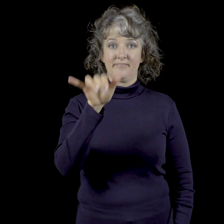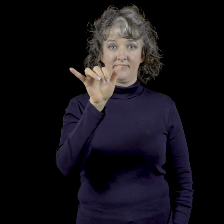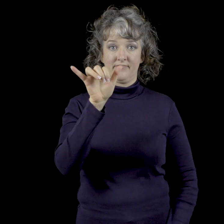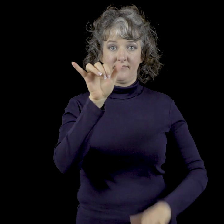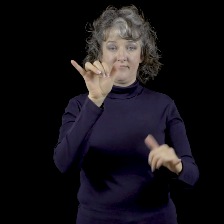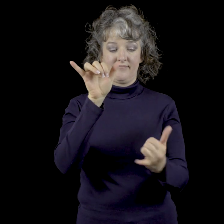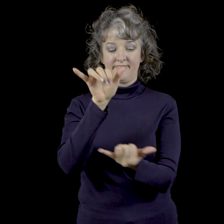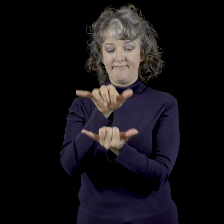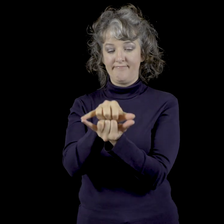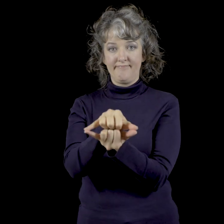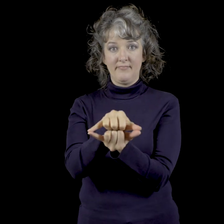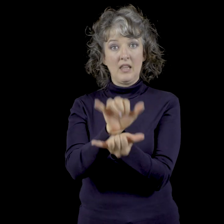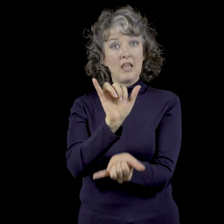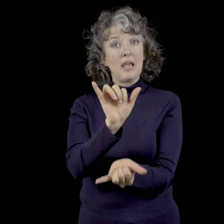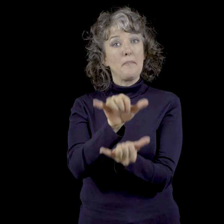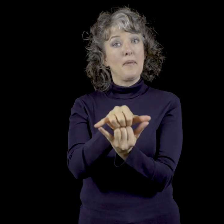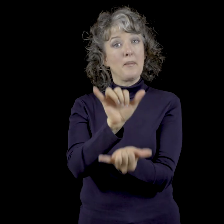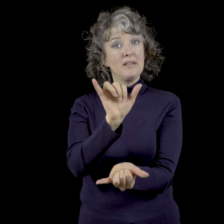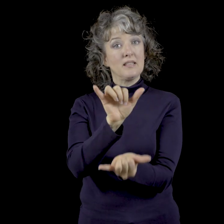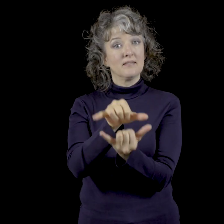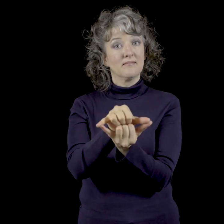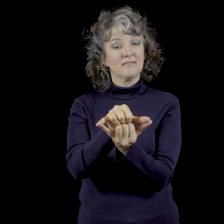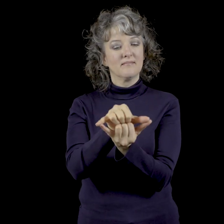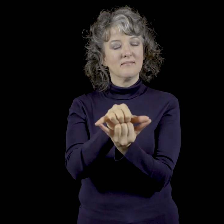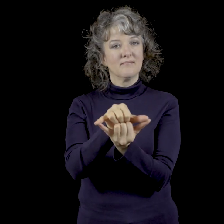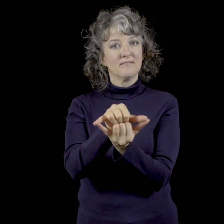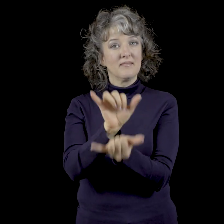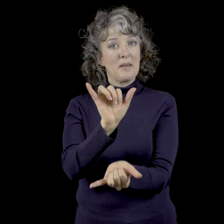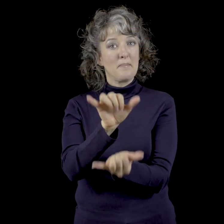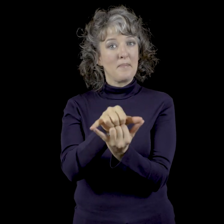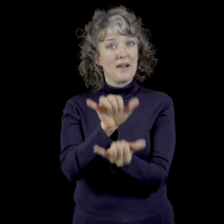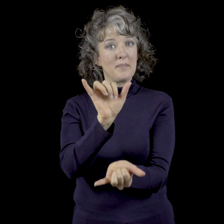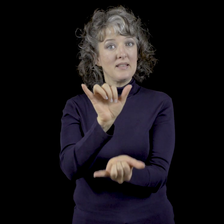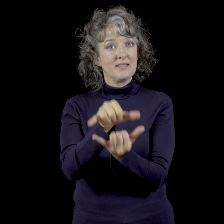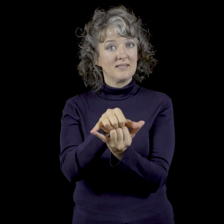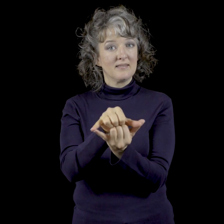Hippopotamus Hippo